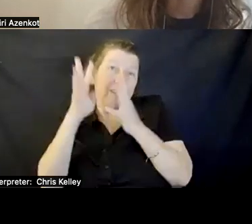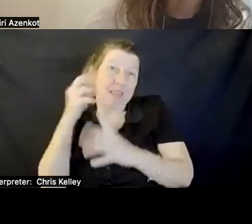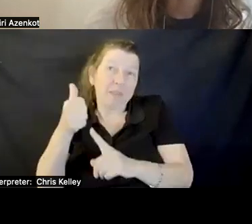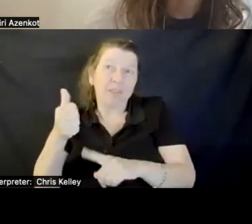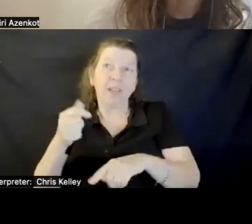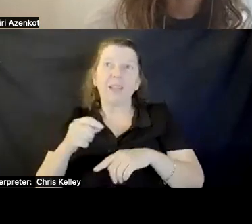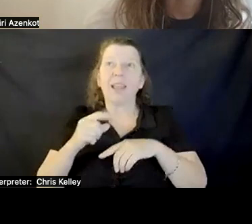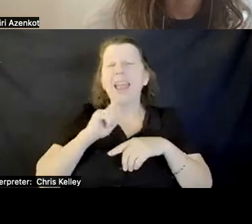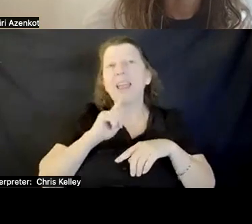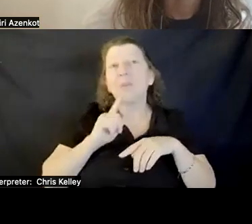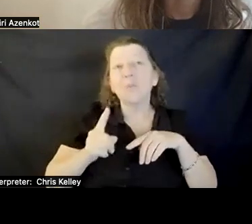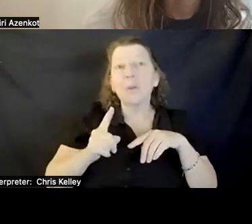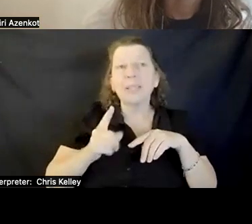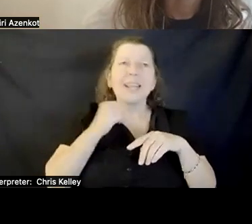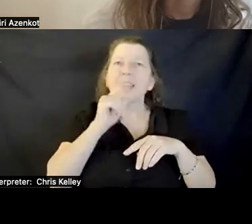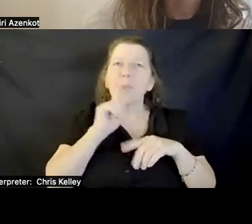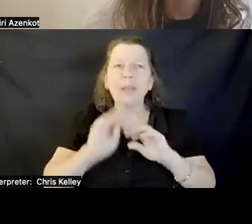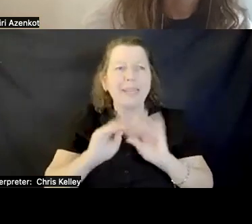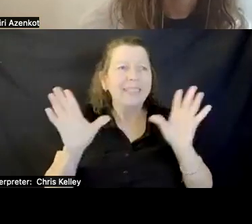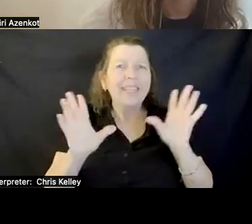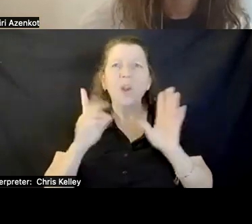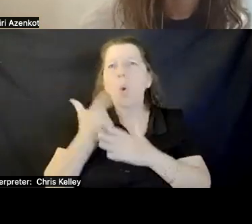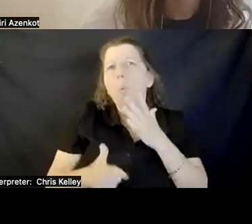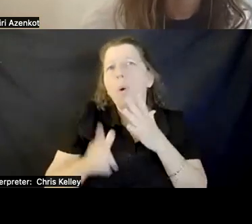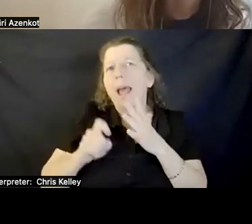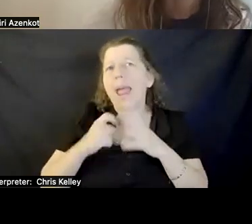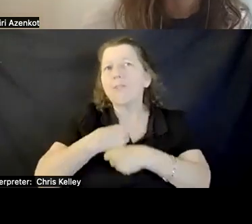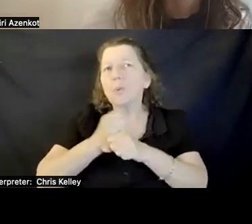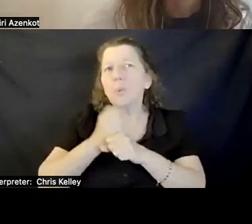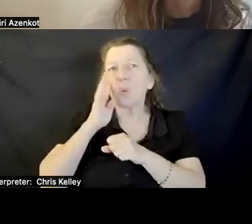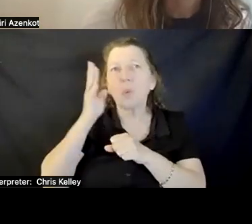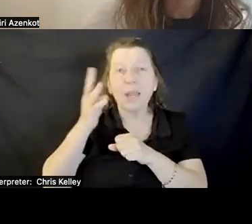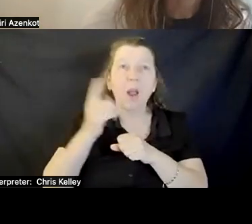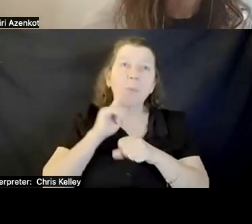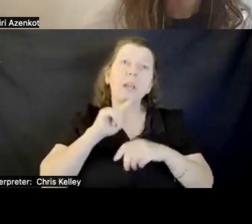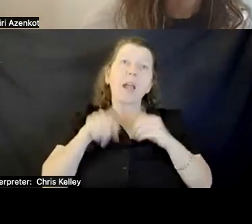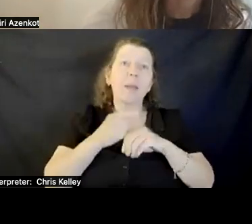HAVE TO CREATE. ARE WE TALKING ABOUT FONT SIZE FOR CAPTIONS? IN MY CASE, YES.